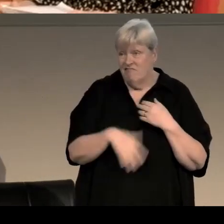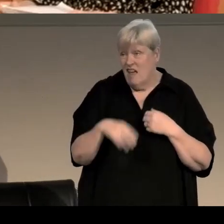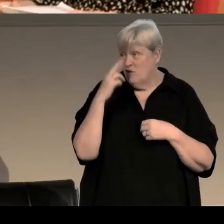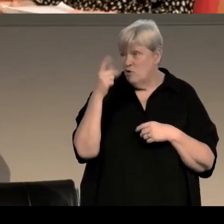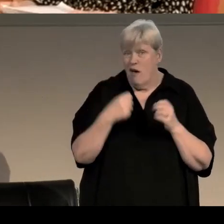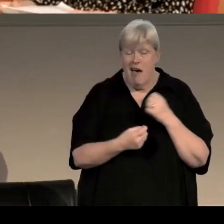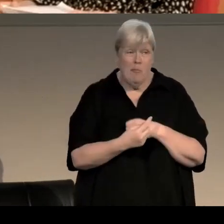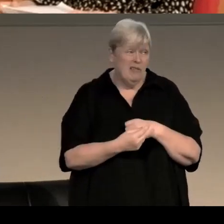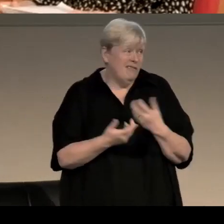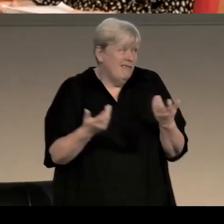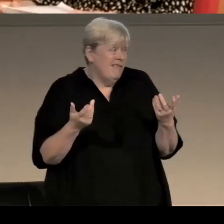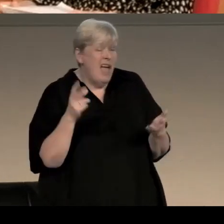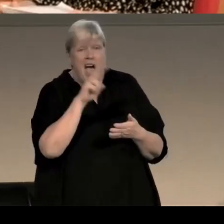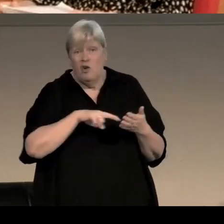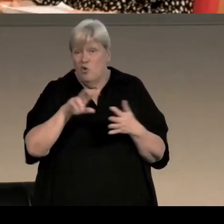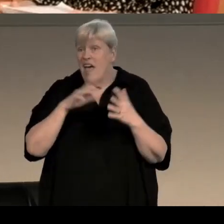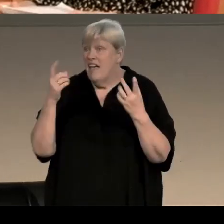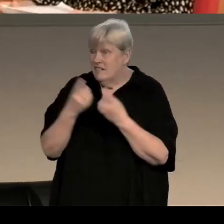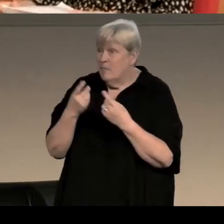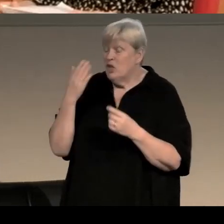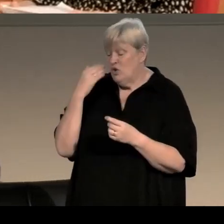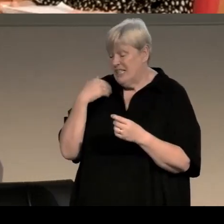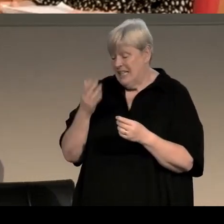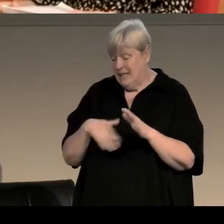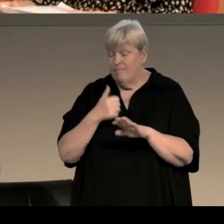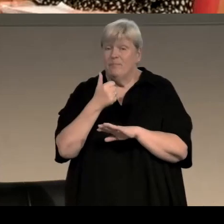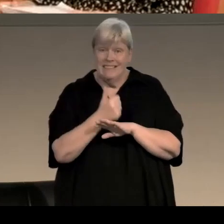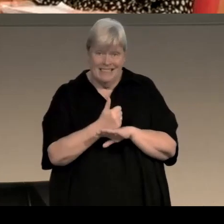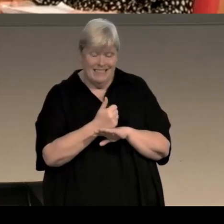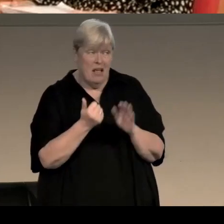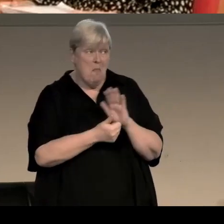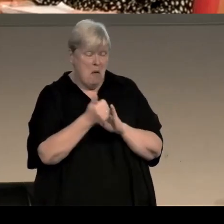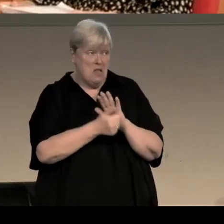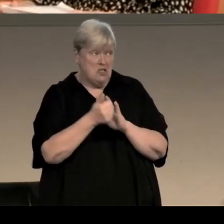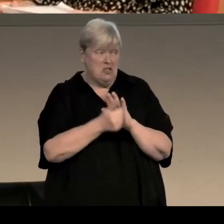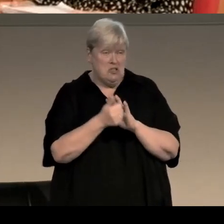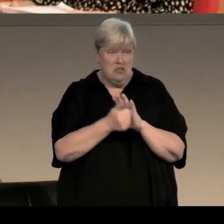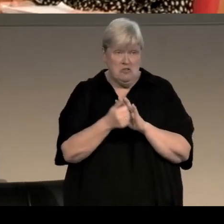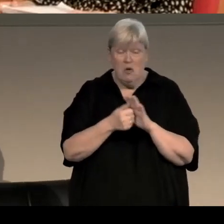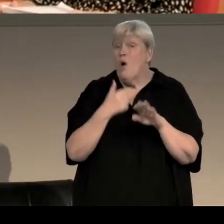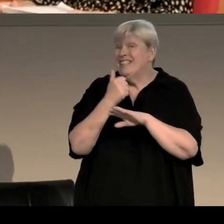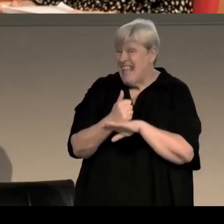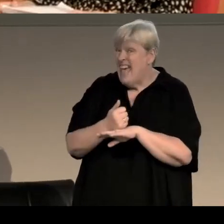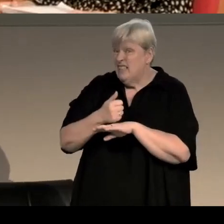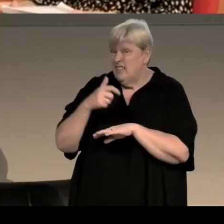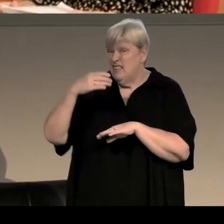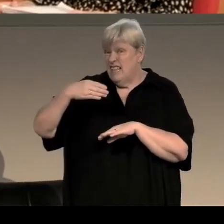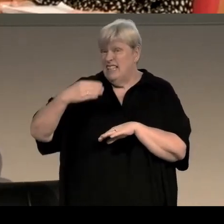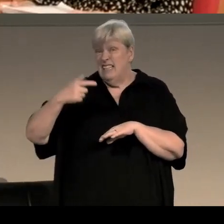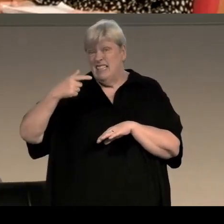I read a novel recently that was set - there's a novel, contemporary novel, published now, set in 1979 with a political background,